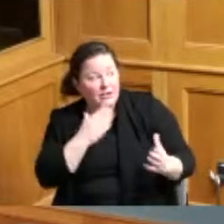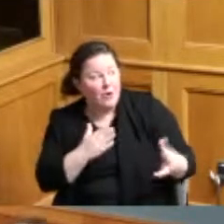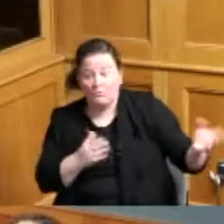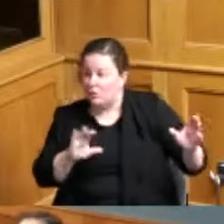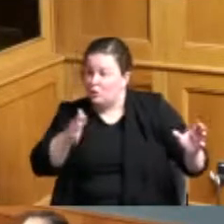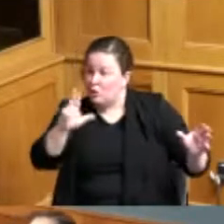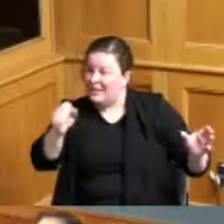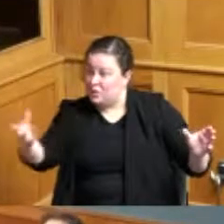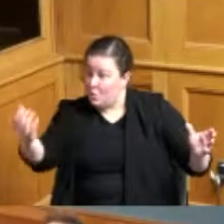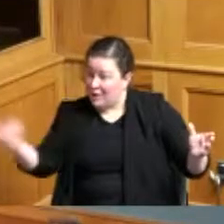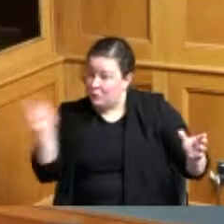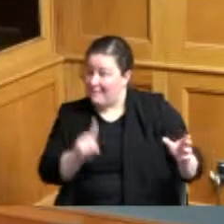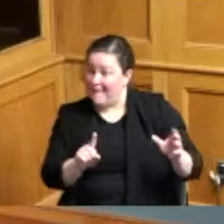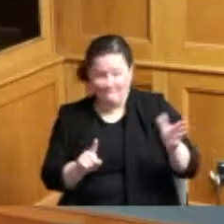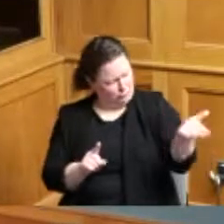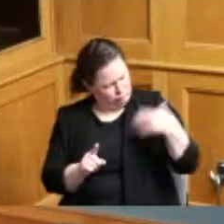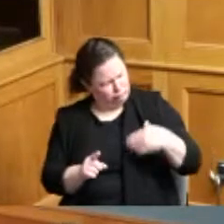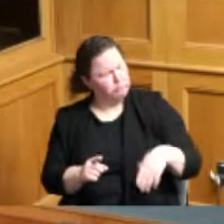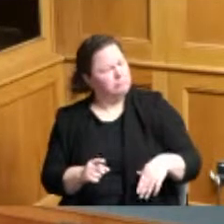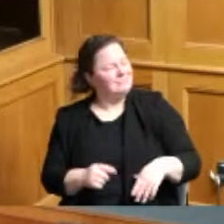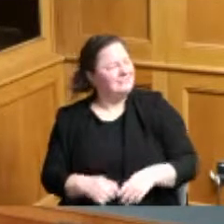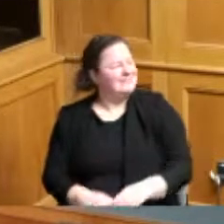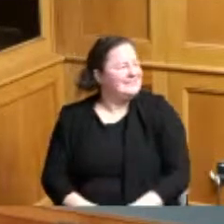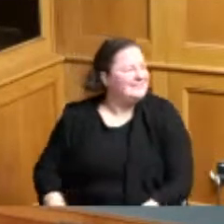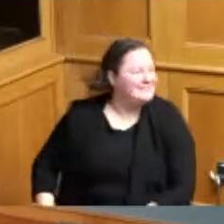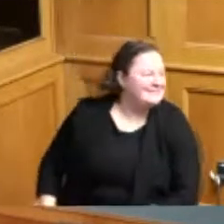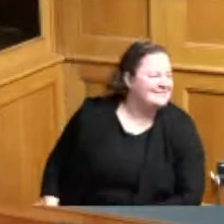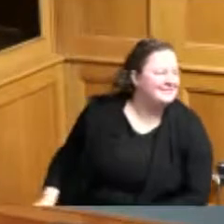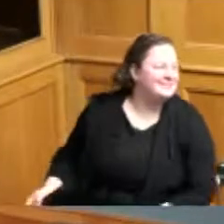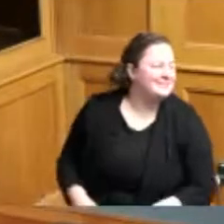yeah yeah